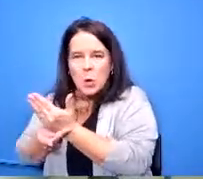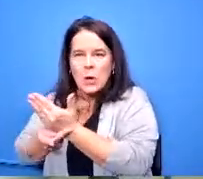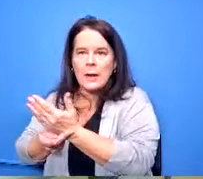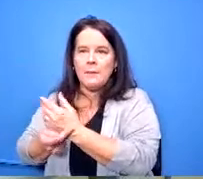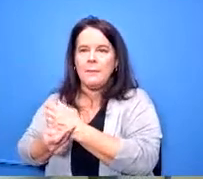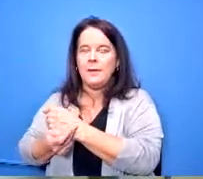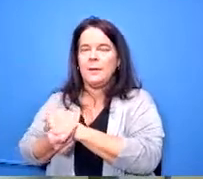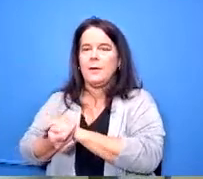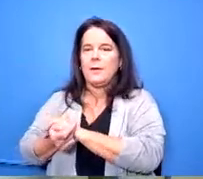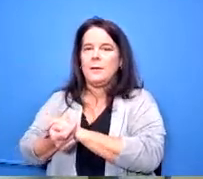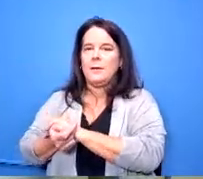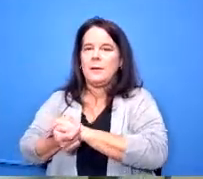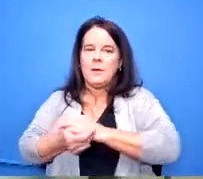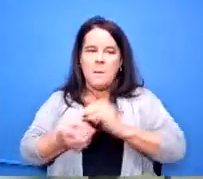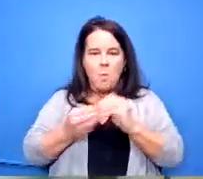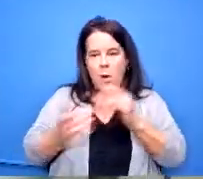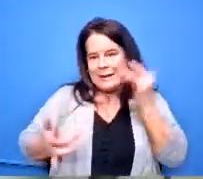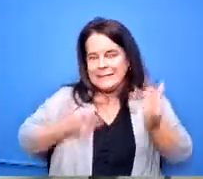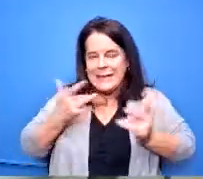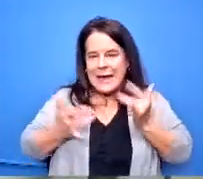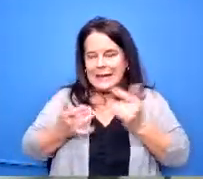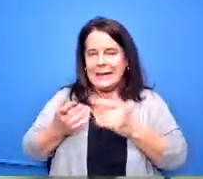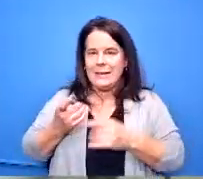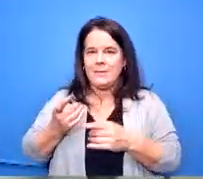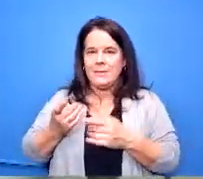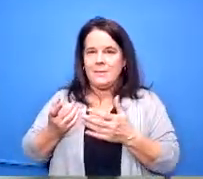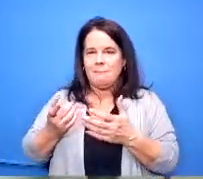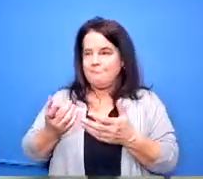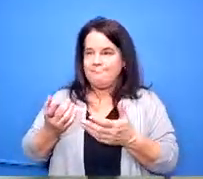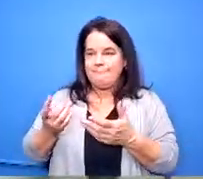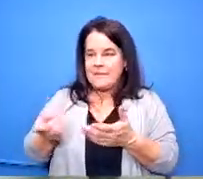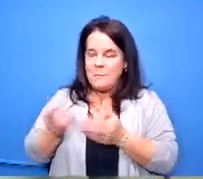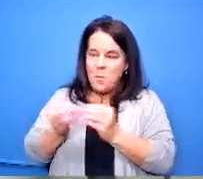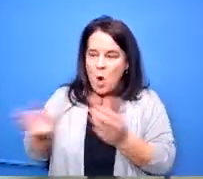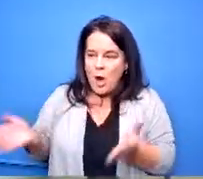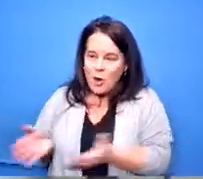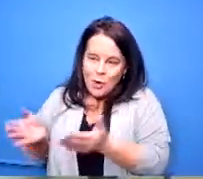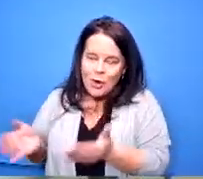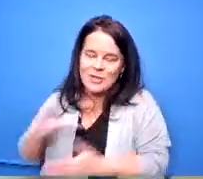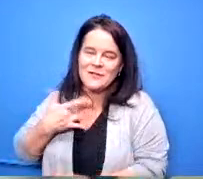as you're talking about with getting them to the sinclair campus and getting them excited about